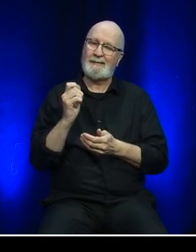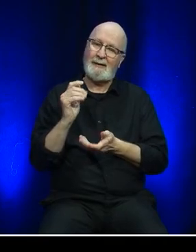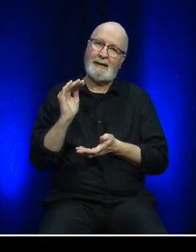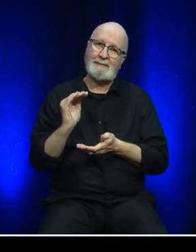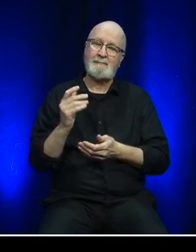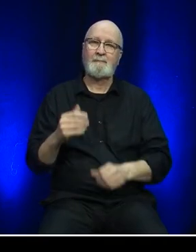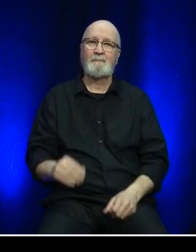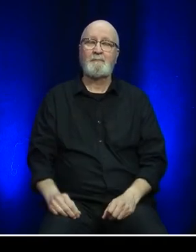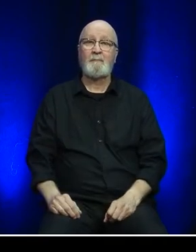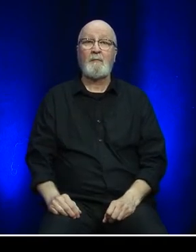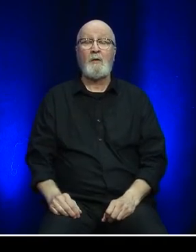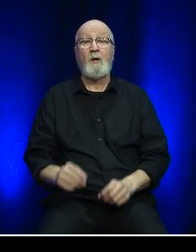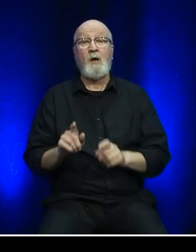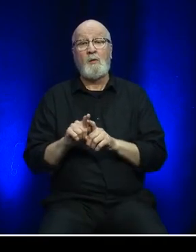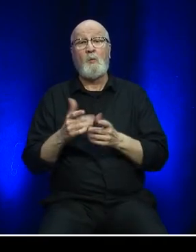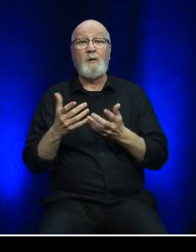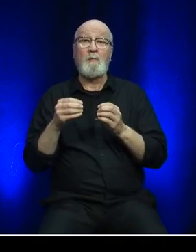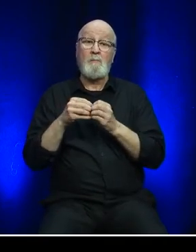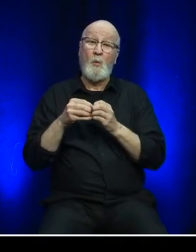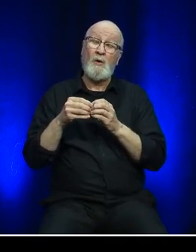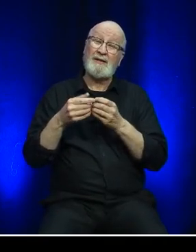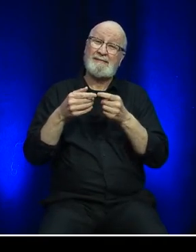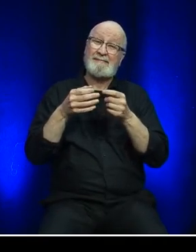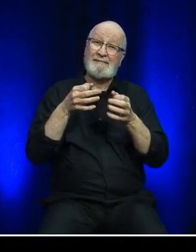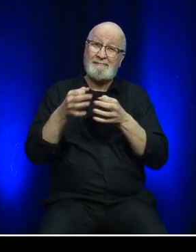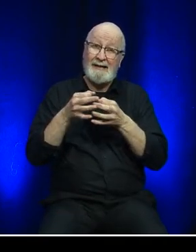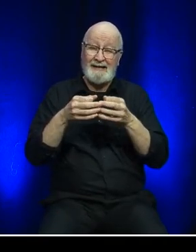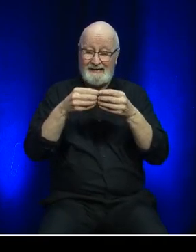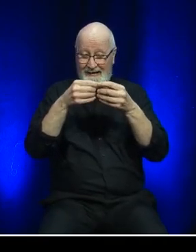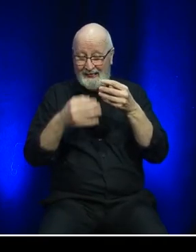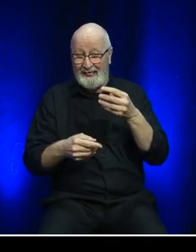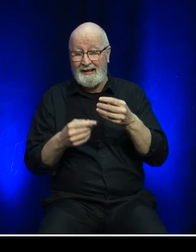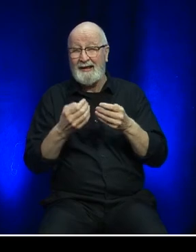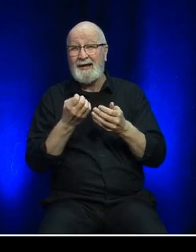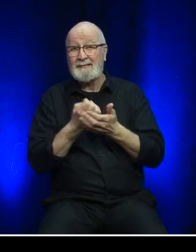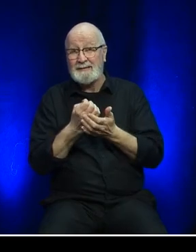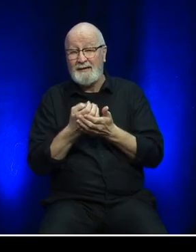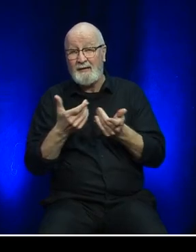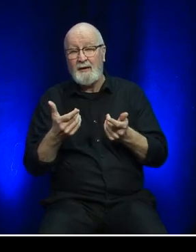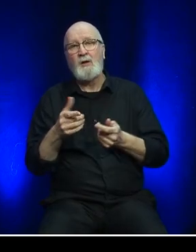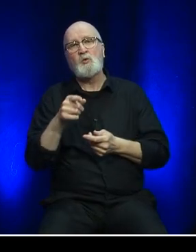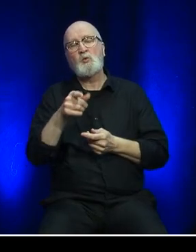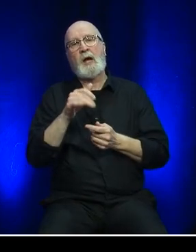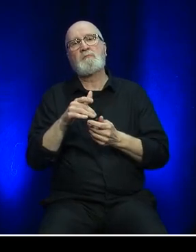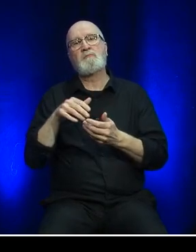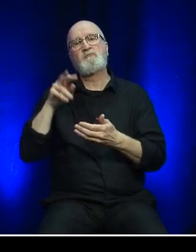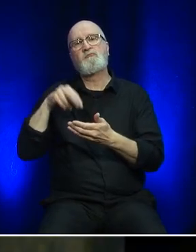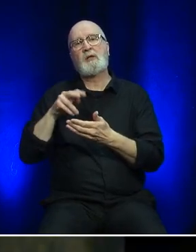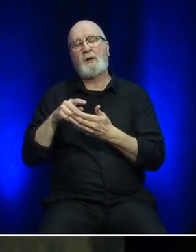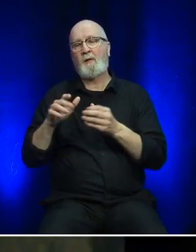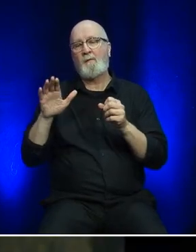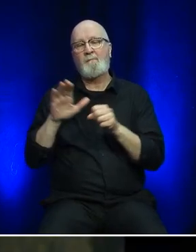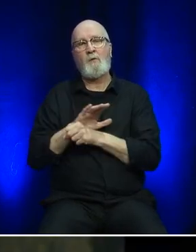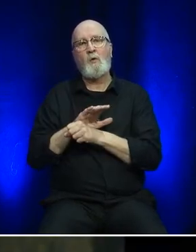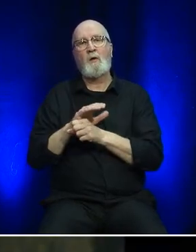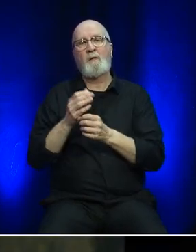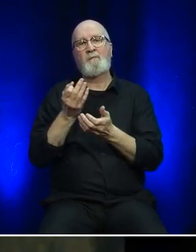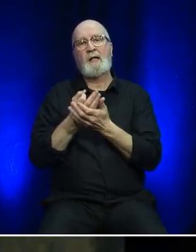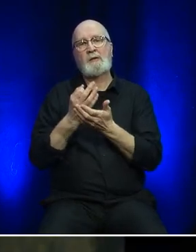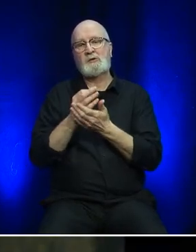For a further breakdown of our revenues and expenditures, we encourage you to review our full financial statements which